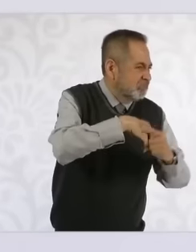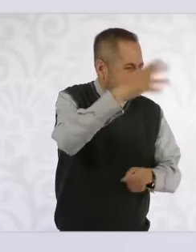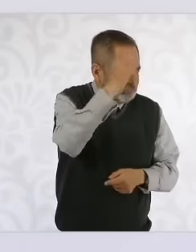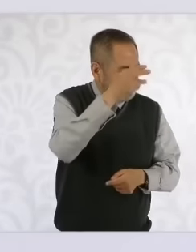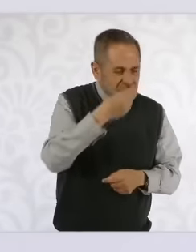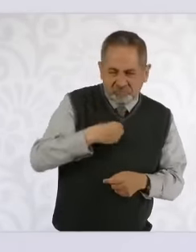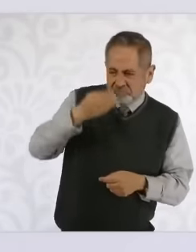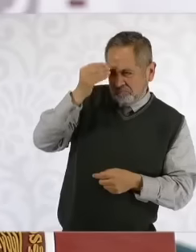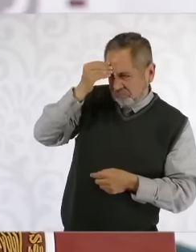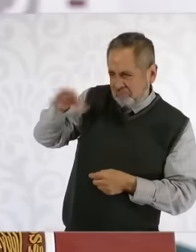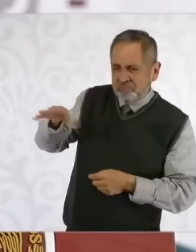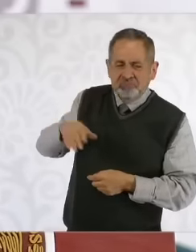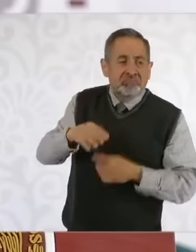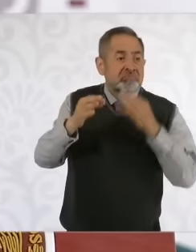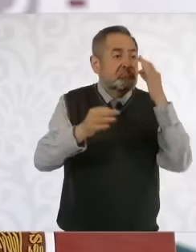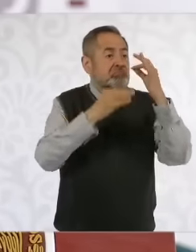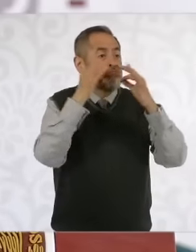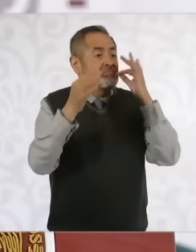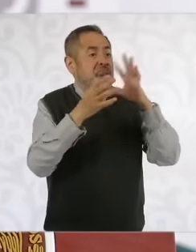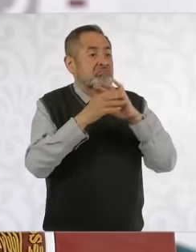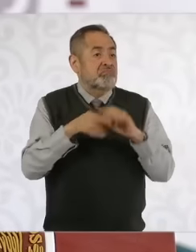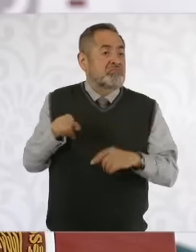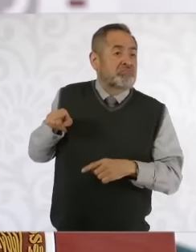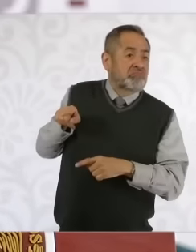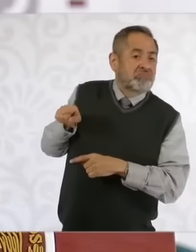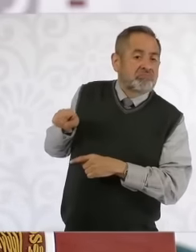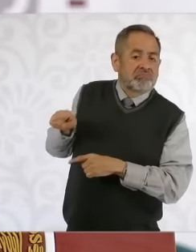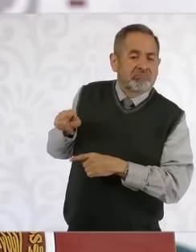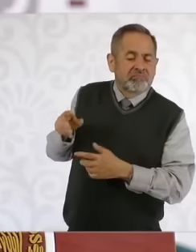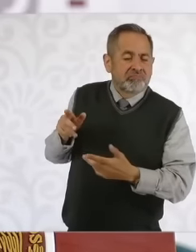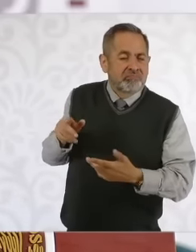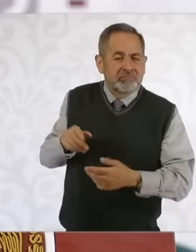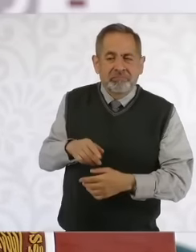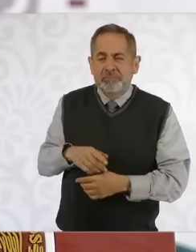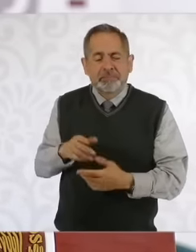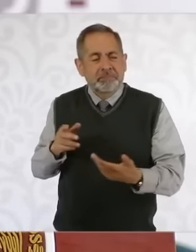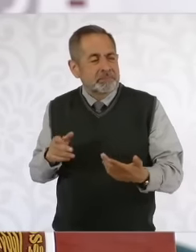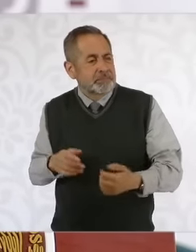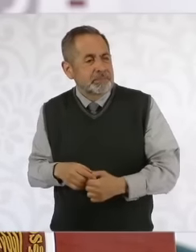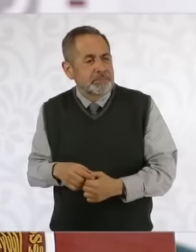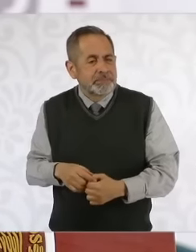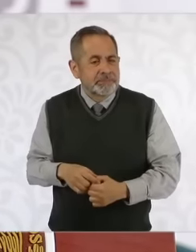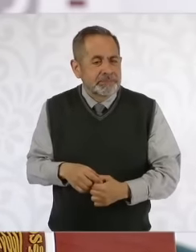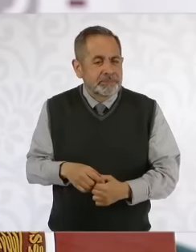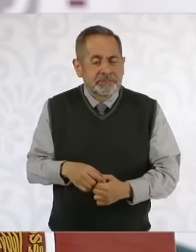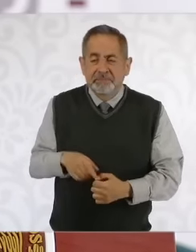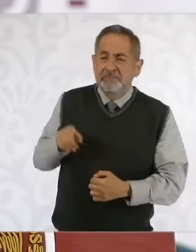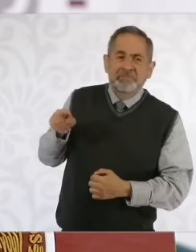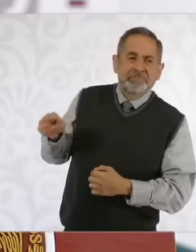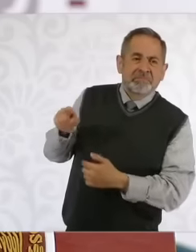people who are against the Reform